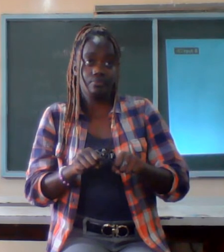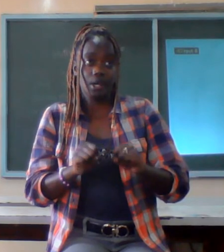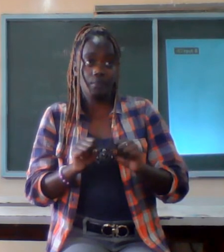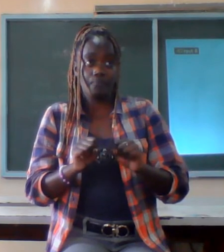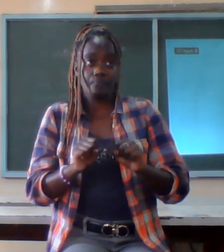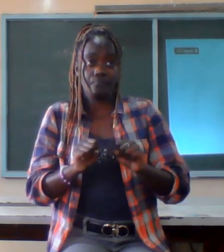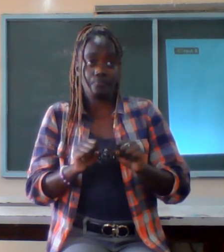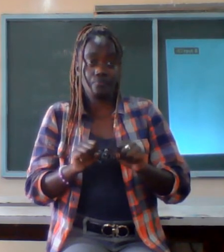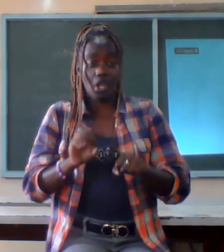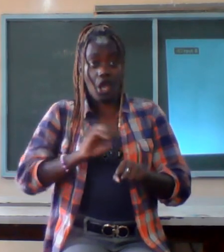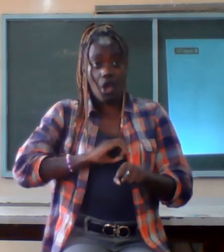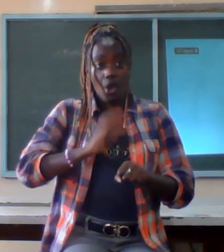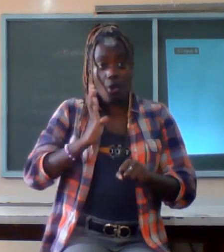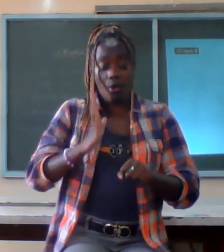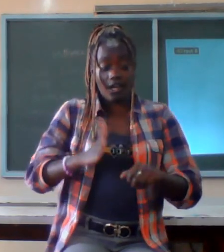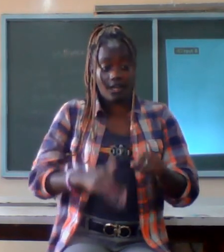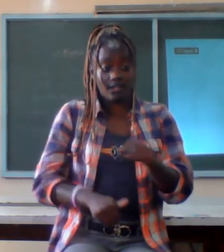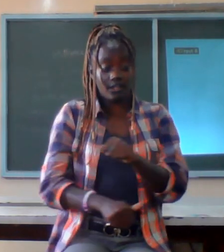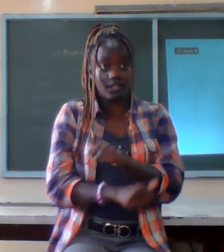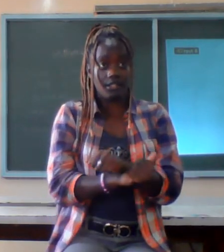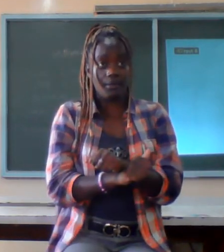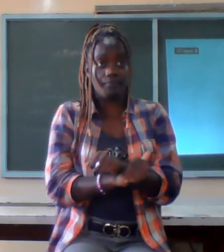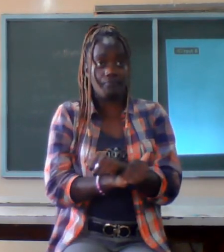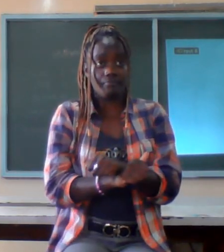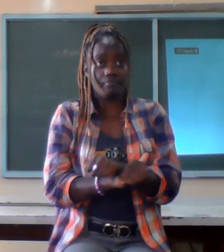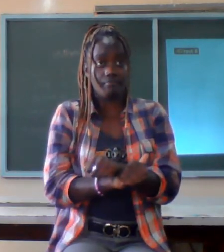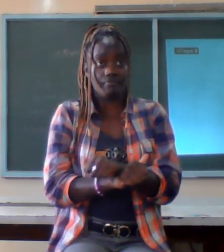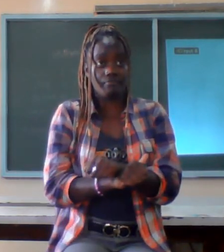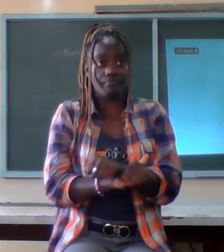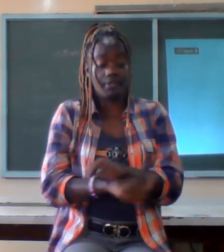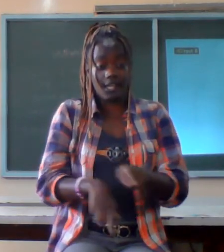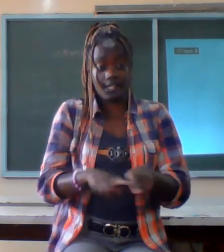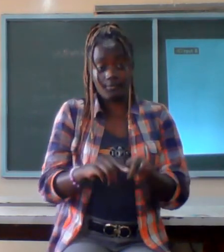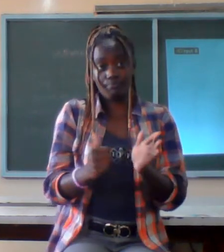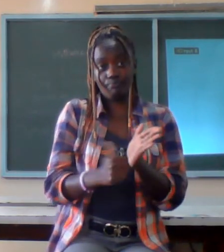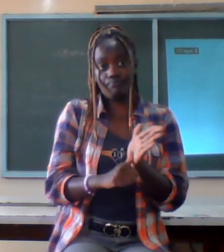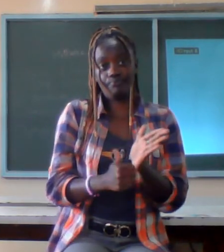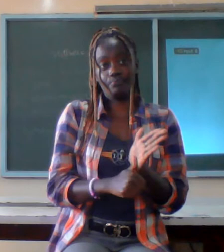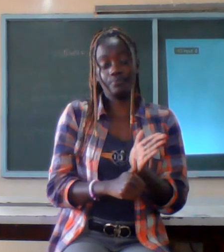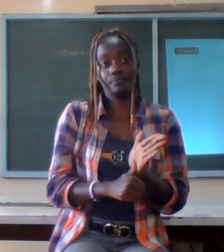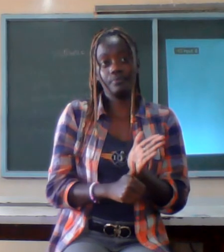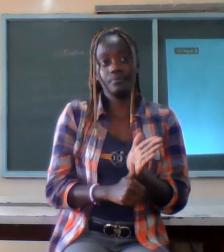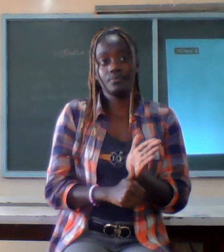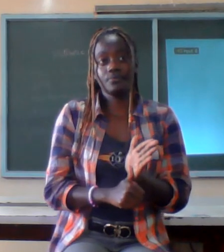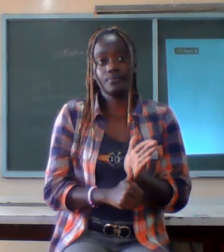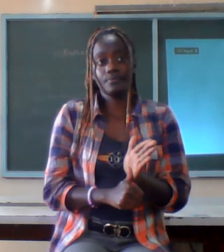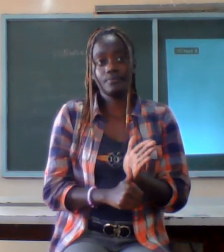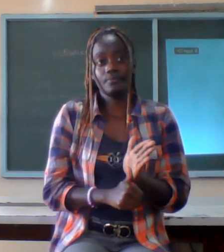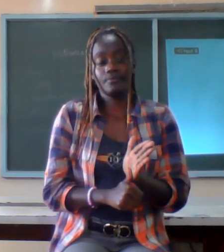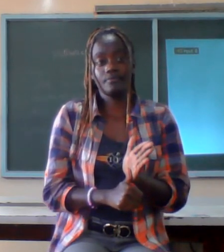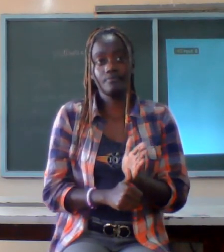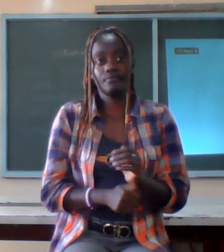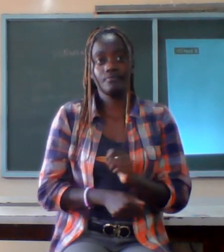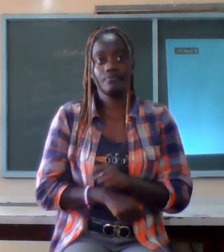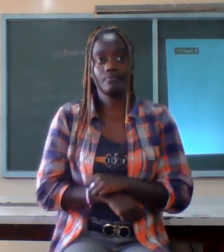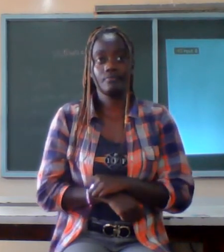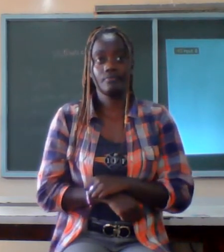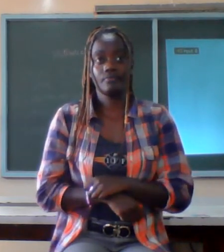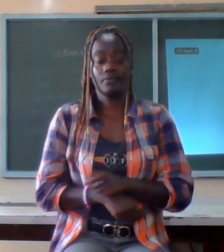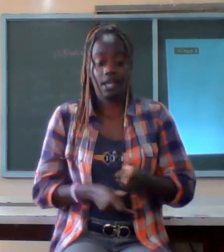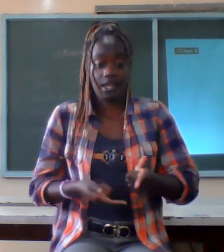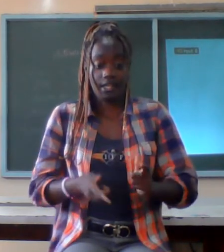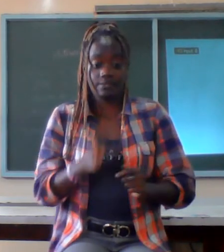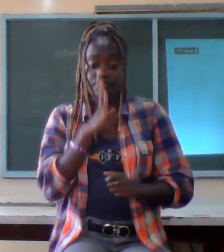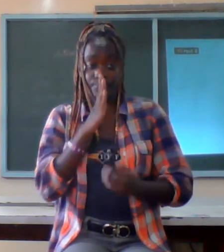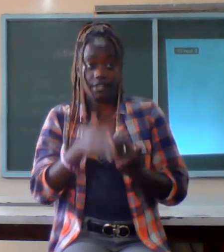owner to Malaysia or some unhealth circumstance let us know to be curious about our marriages